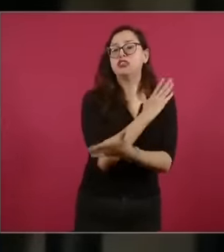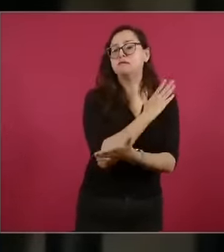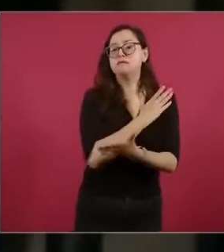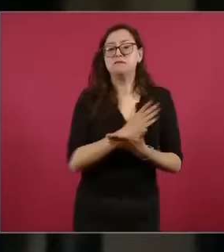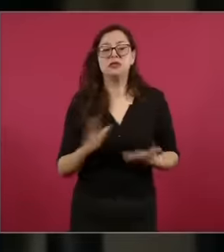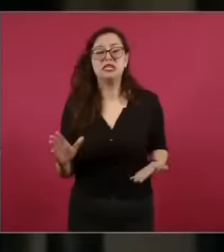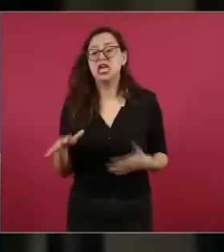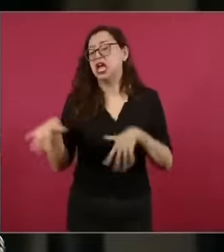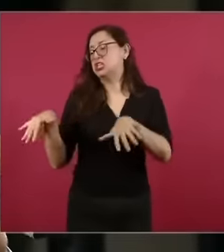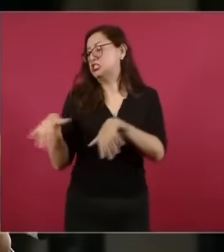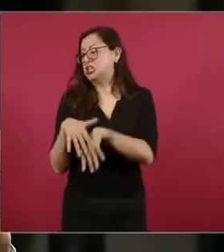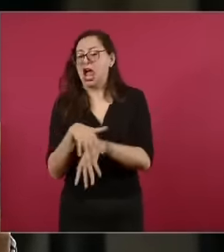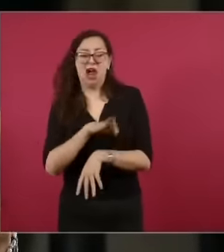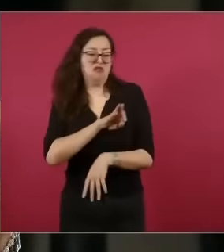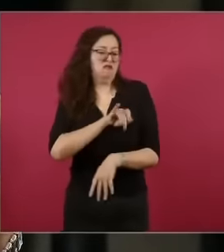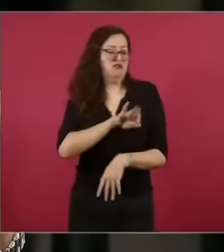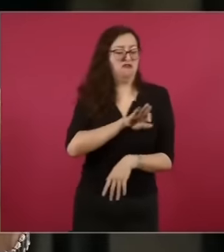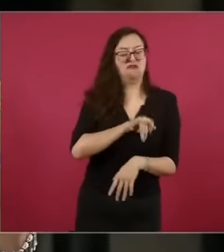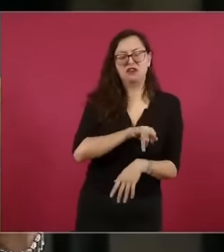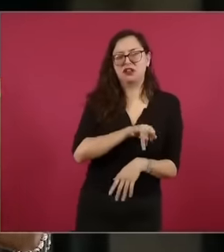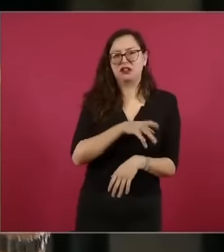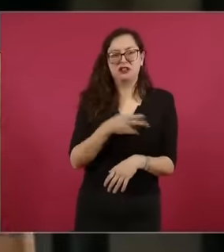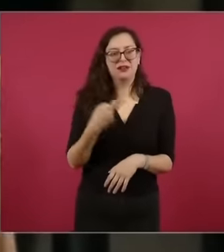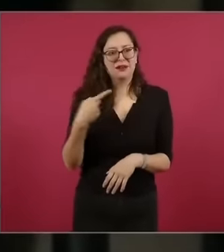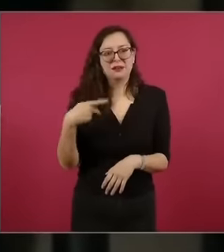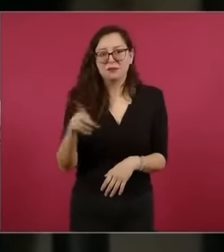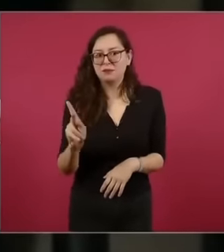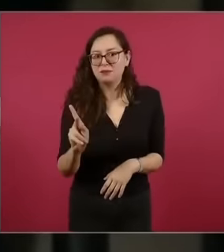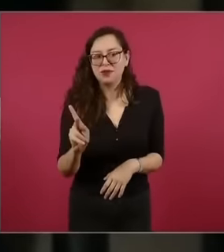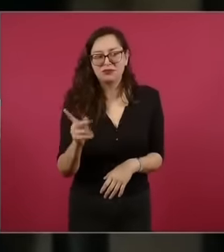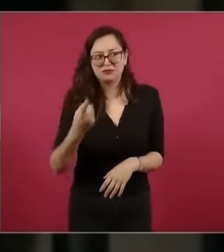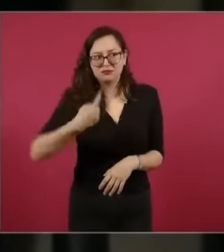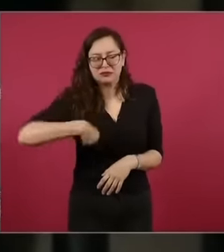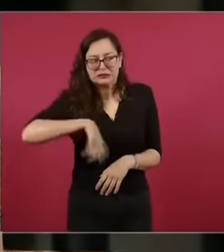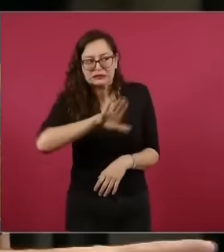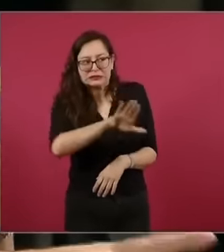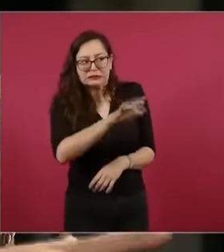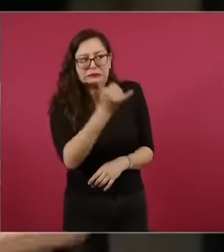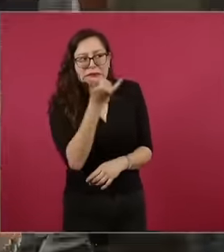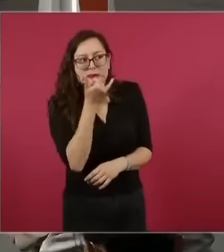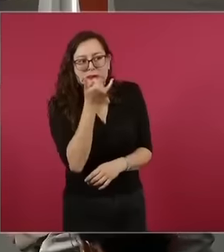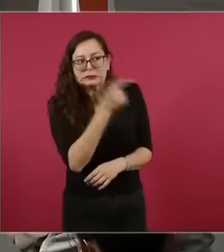between chairos and fifí but when we came out some people to specify that you are not the